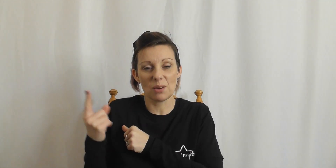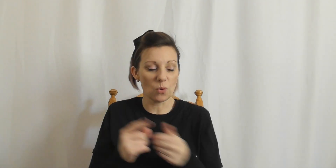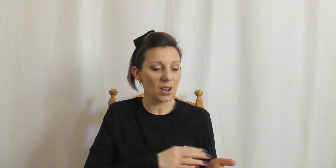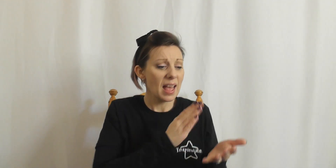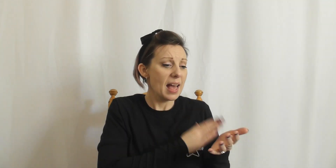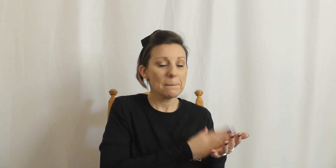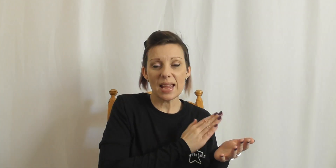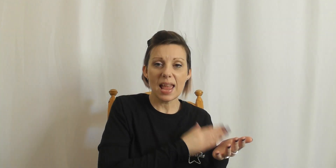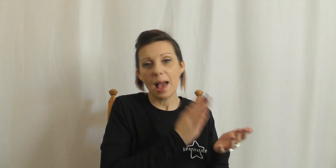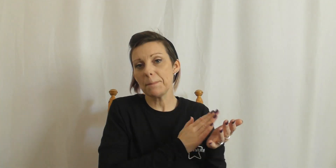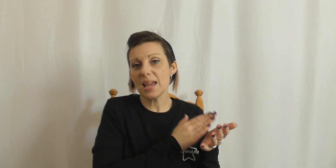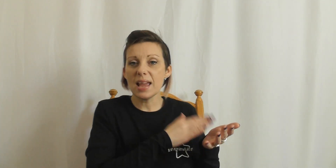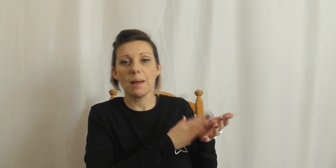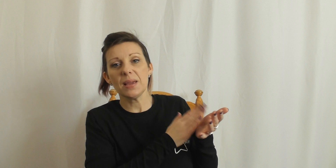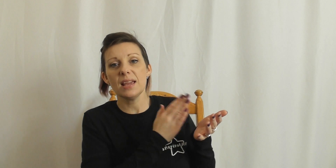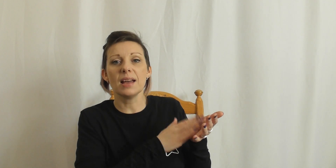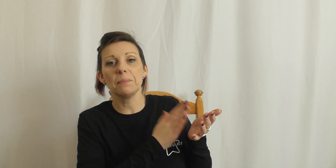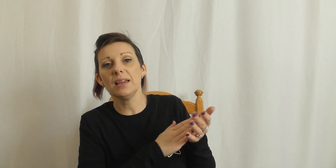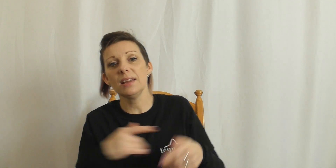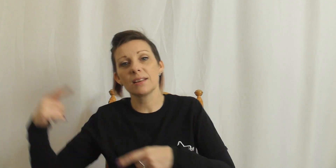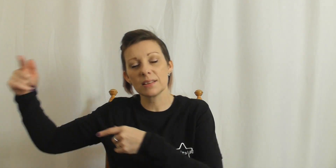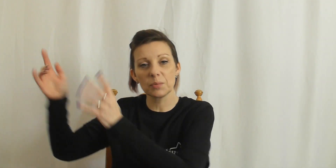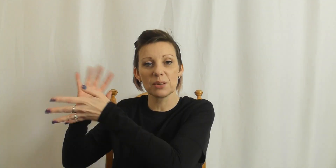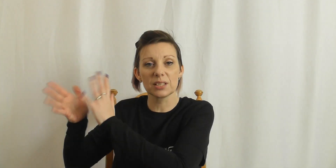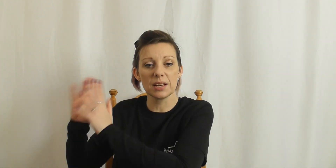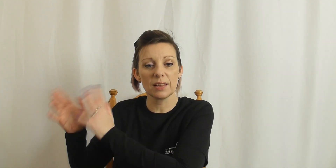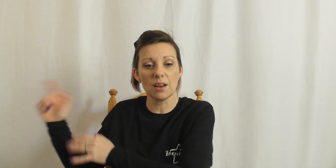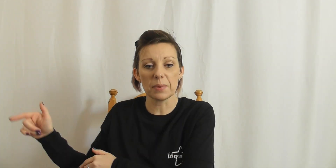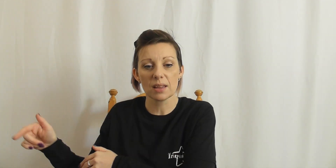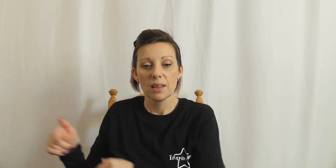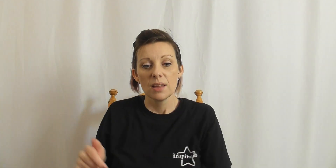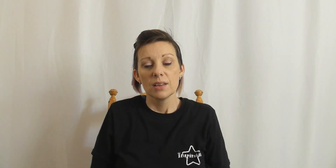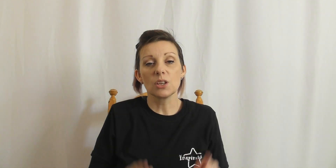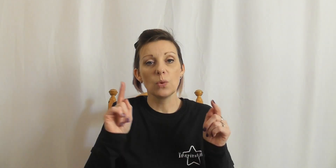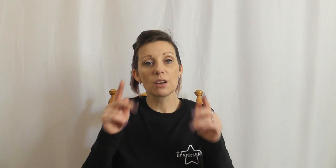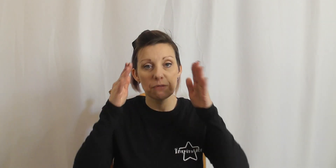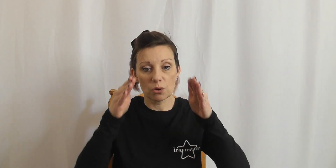one go happy happy happy happy and then someone else signing the other bit so we're going to focus